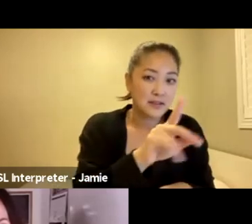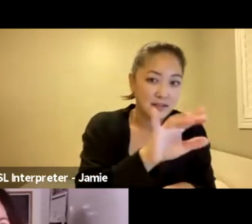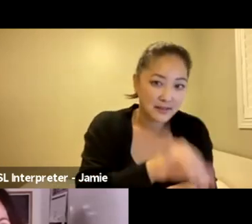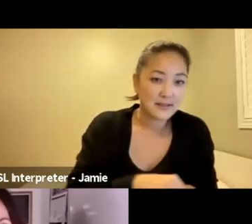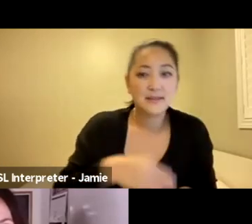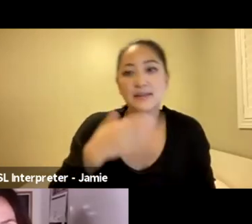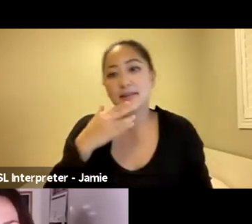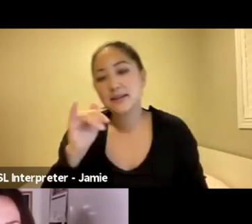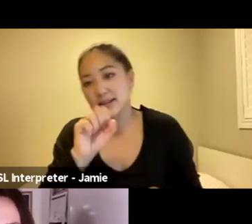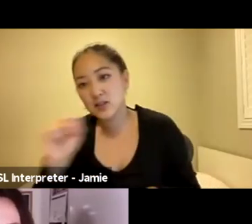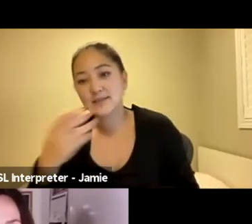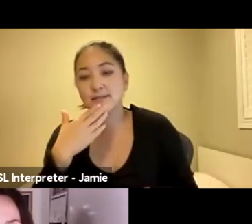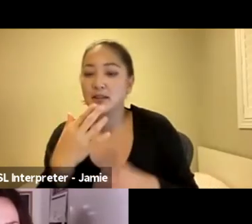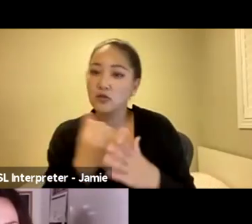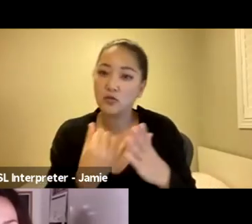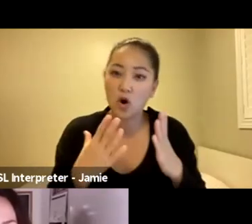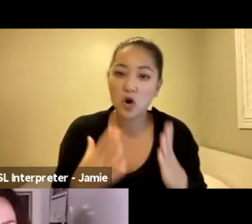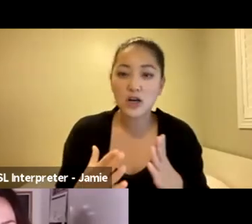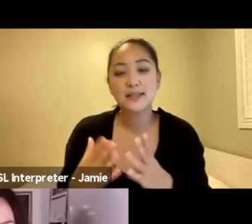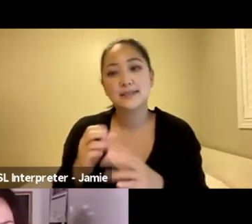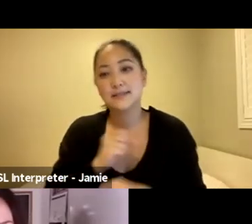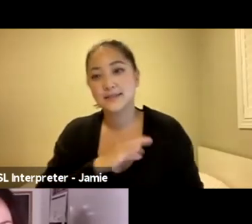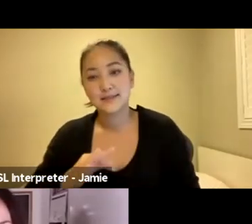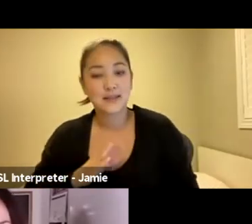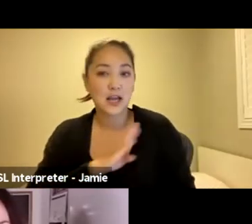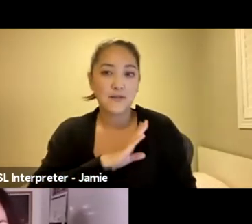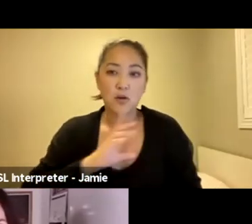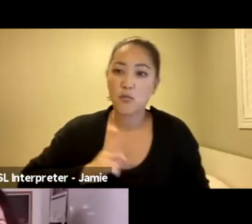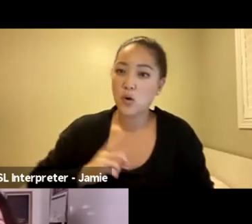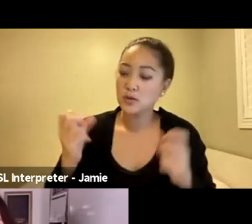Thank you to all our artists, staff, board, everybody. It's a huge list.